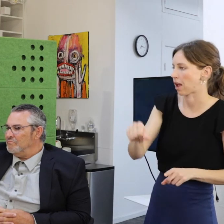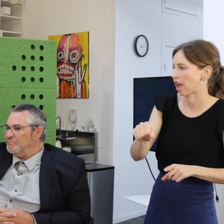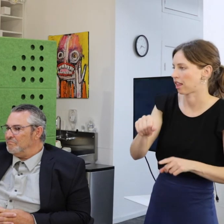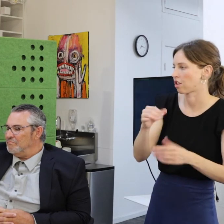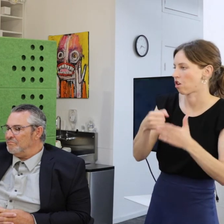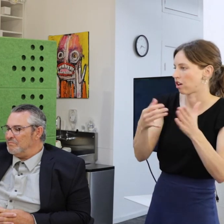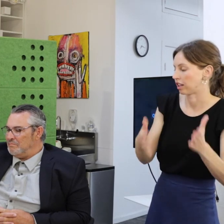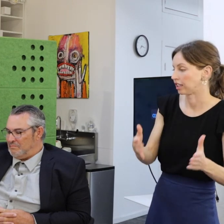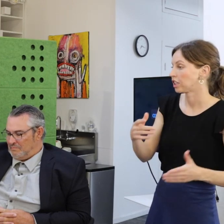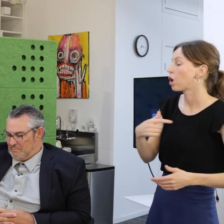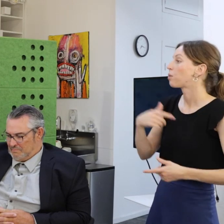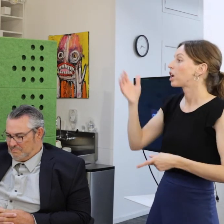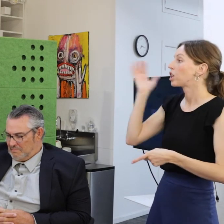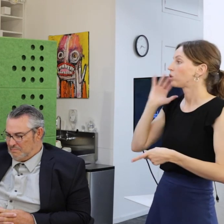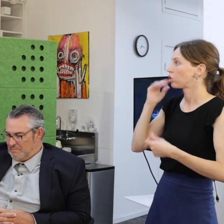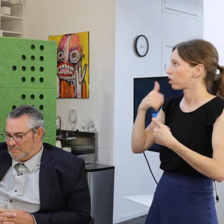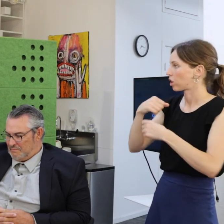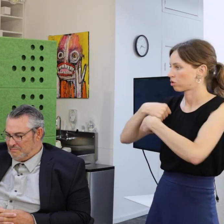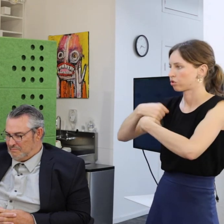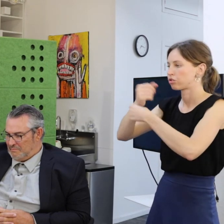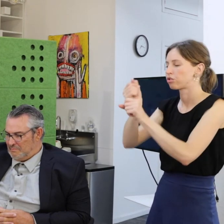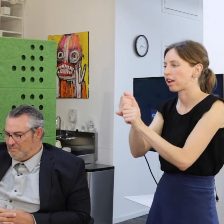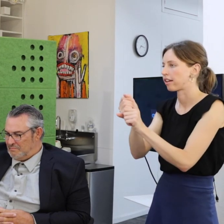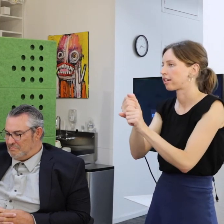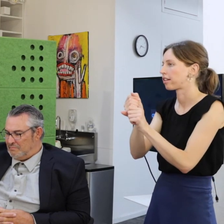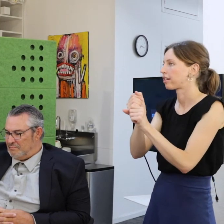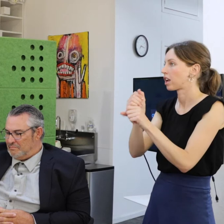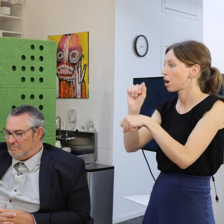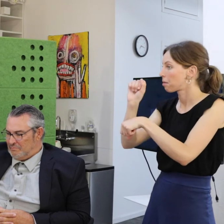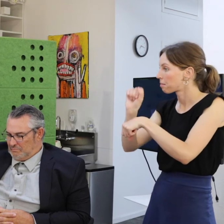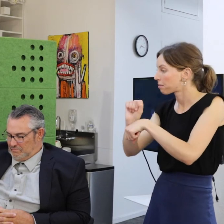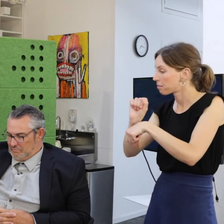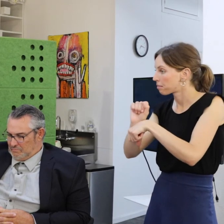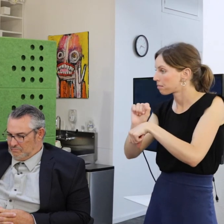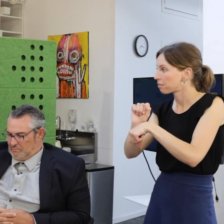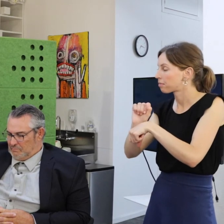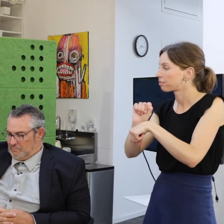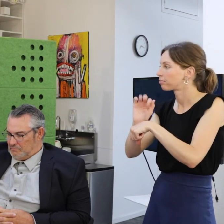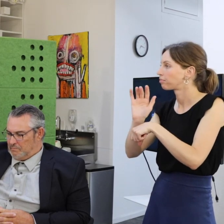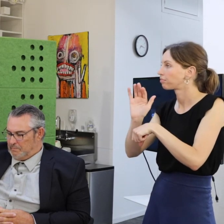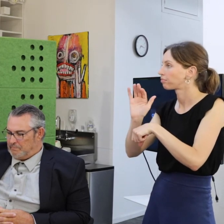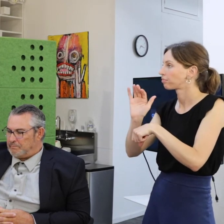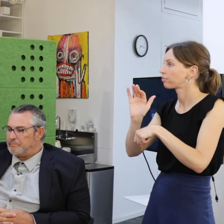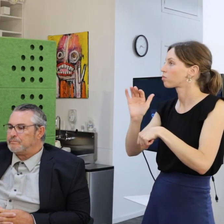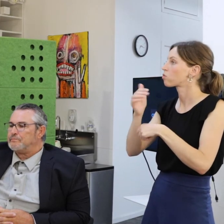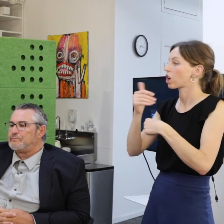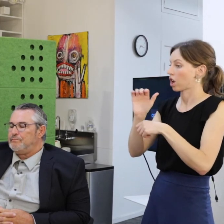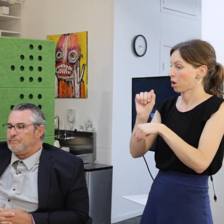But we went from being someone who's trying to create employees workers for the people.